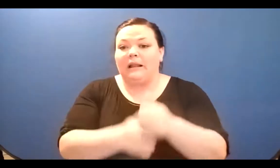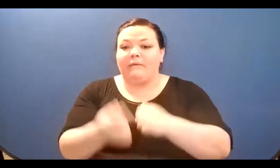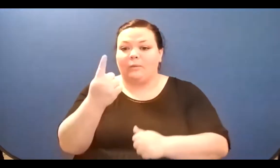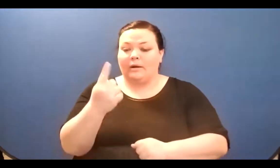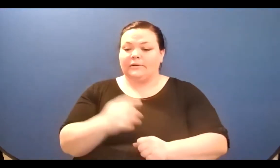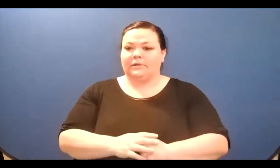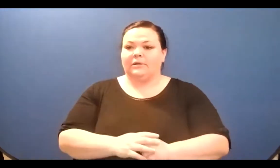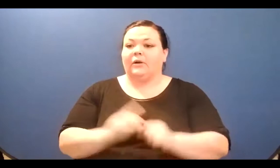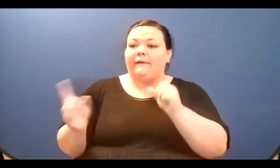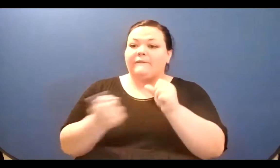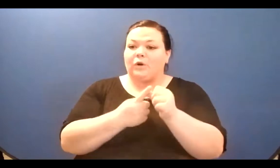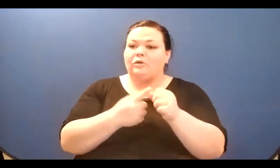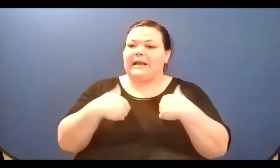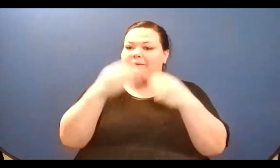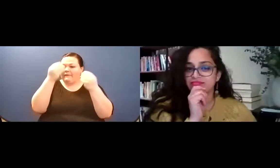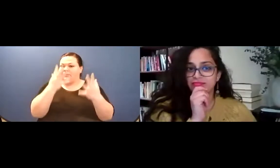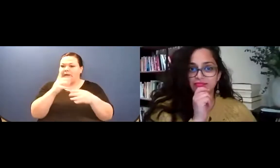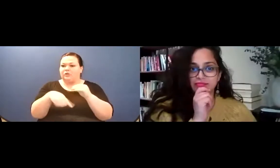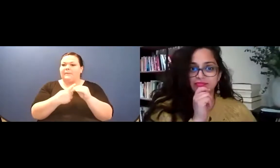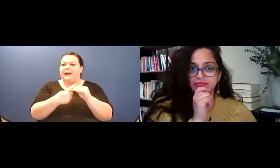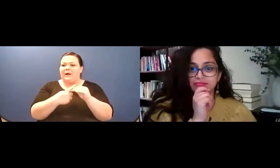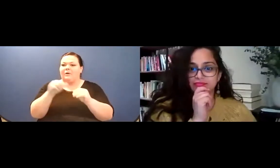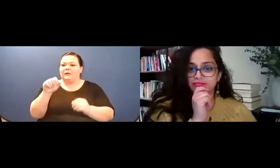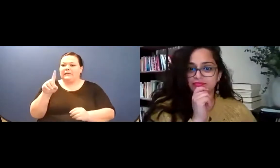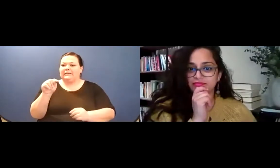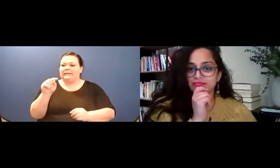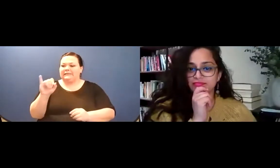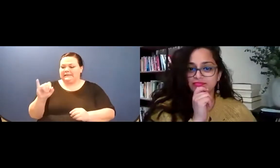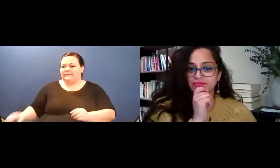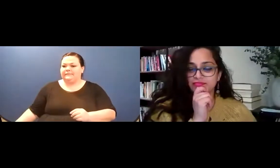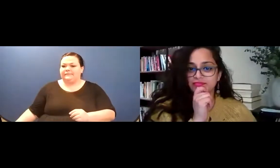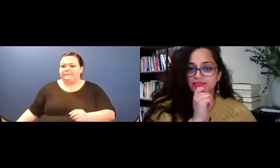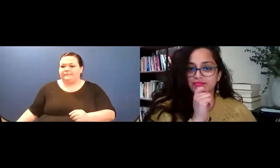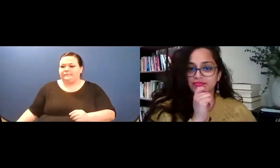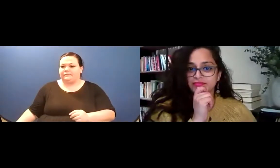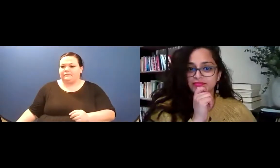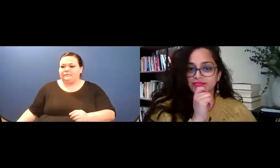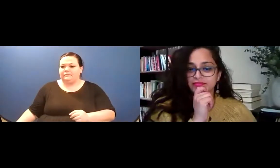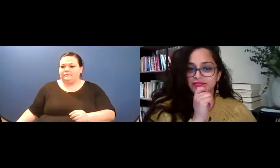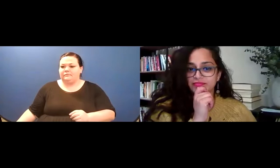interim thank you to Megan for the amazing interpreting work that she's doing, um, okay,